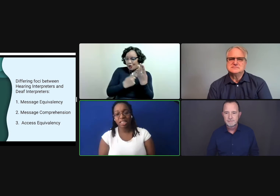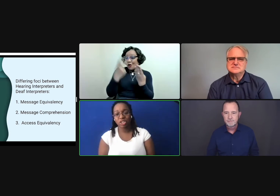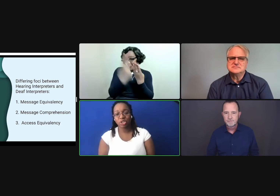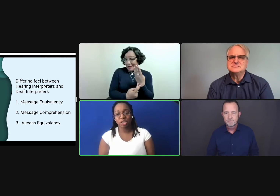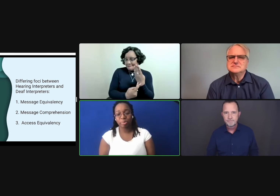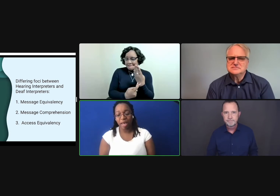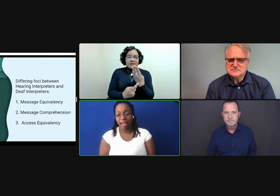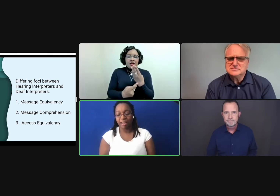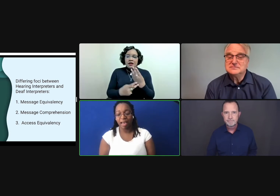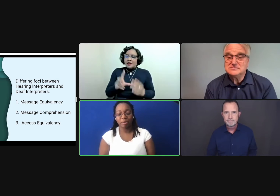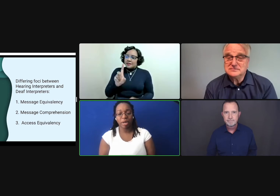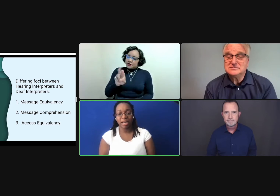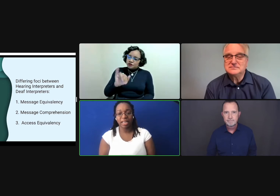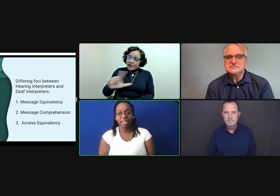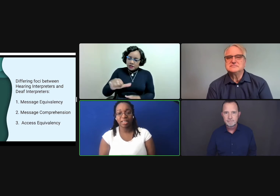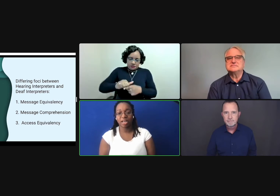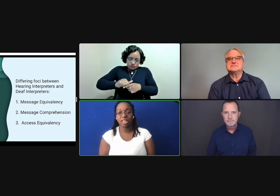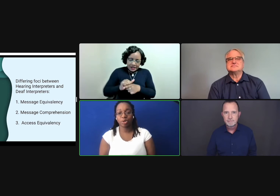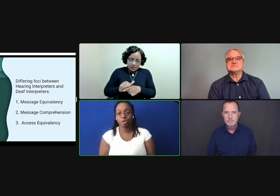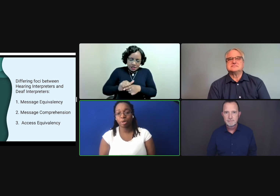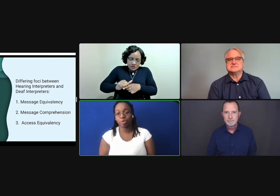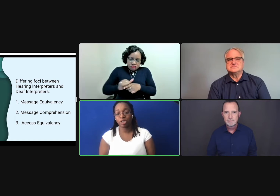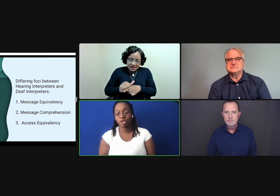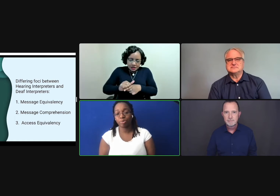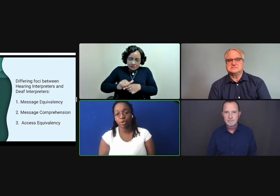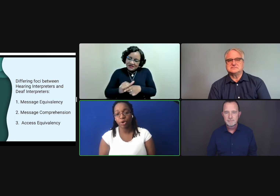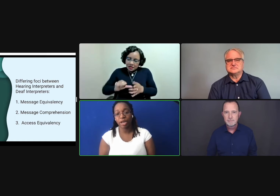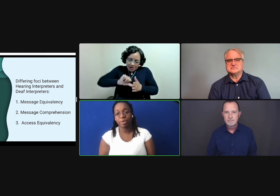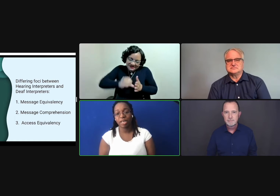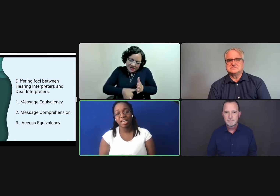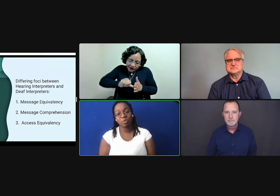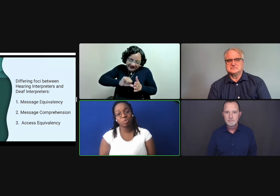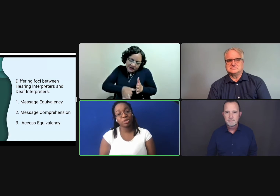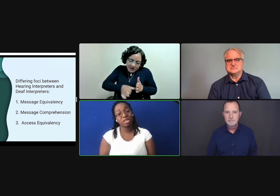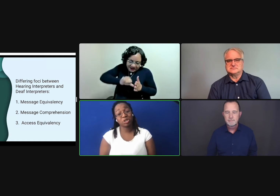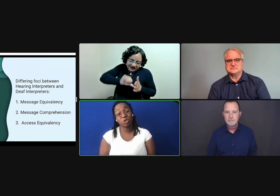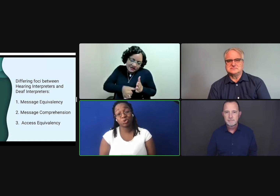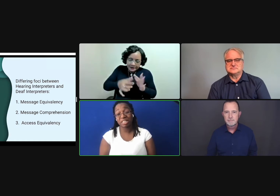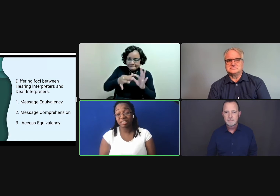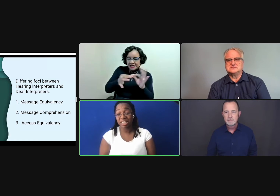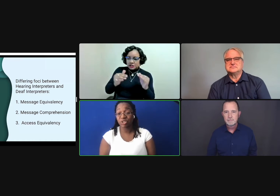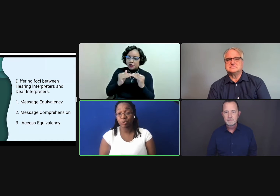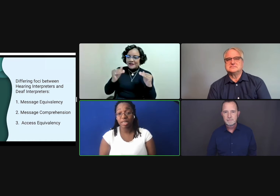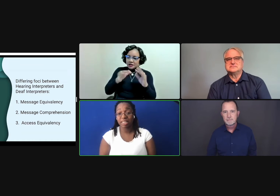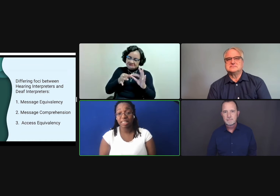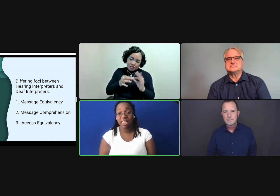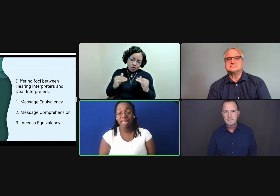as I continue to look back at my interpreter preparation program, it was pretty much drilled into us